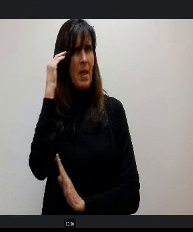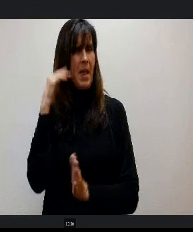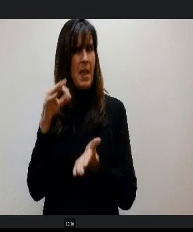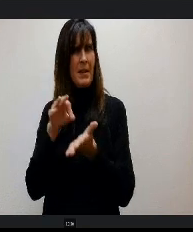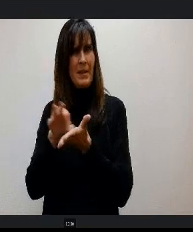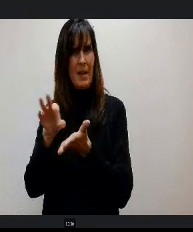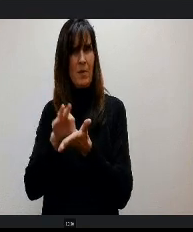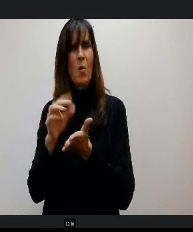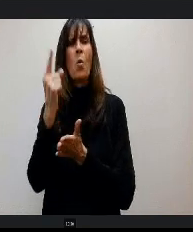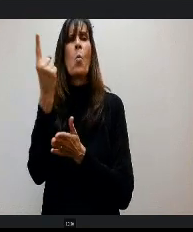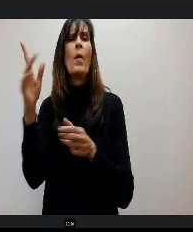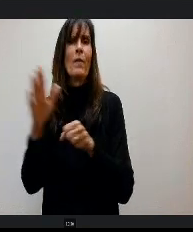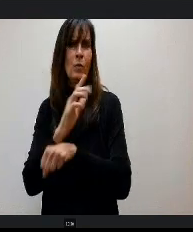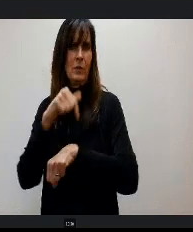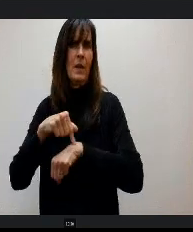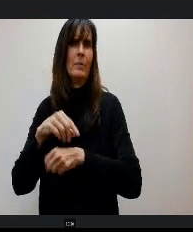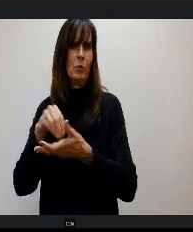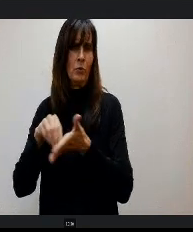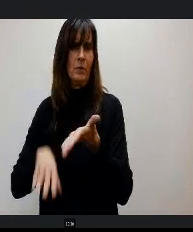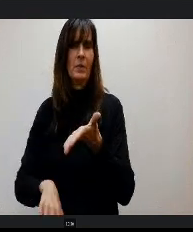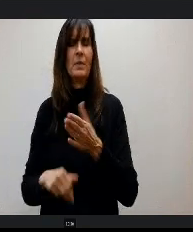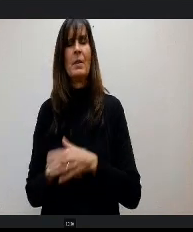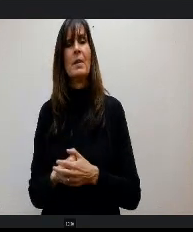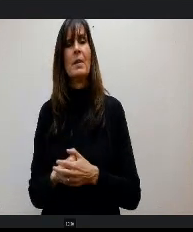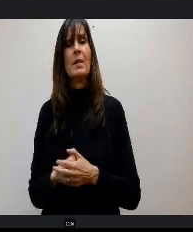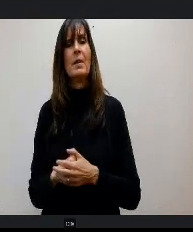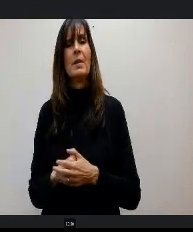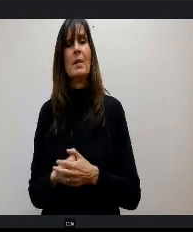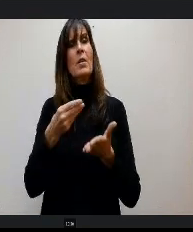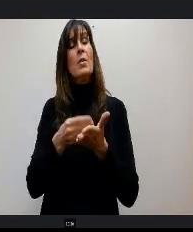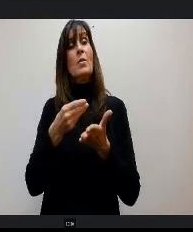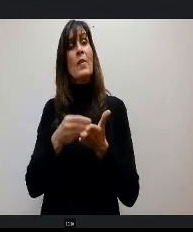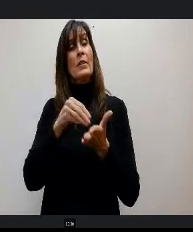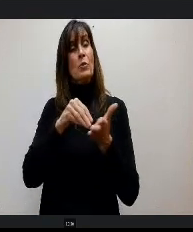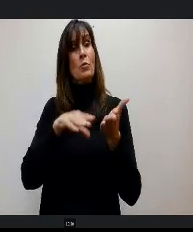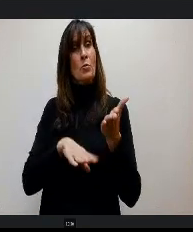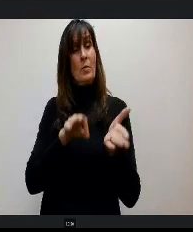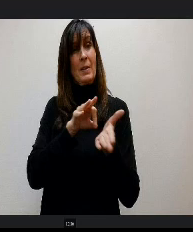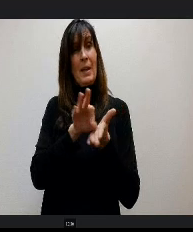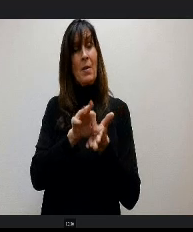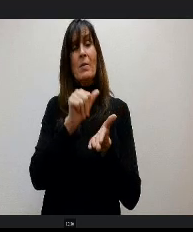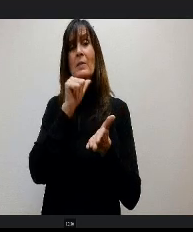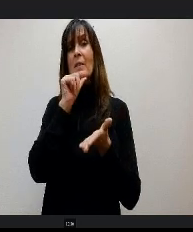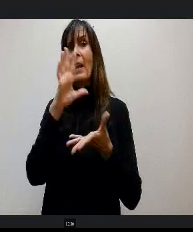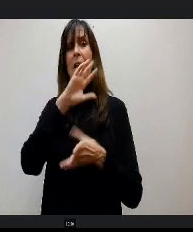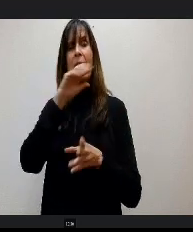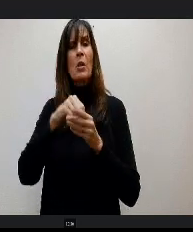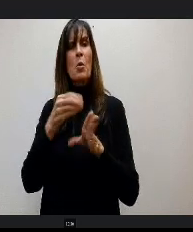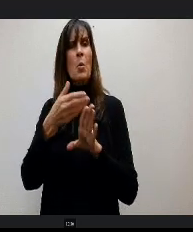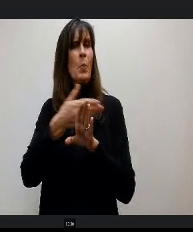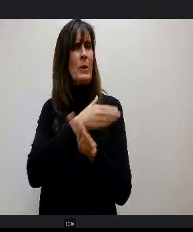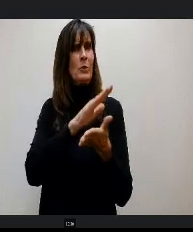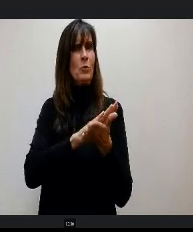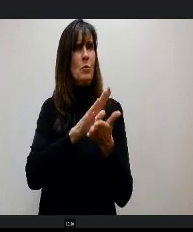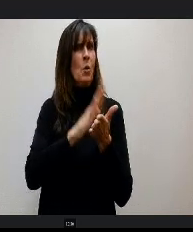And remember that our funded pupil count does not include preschool because that has a different funding mechanism